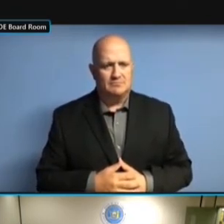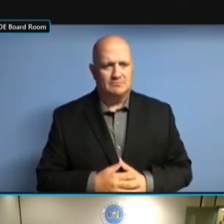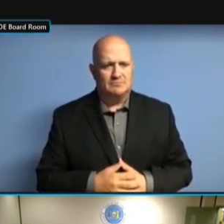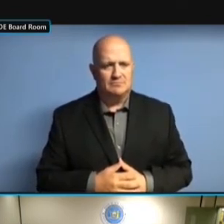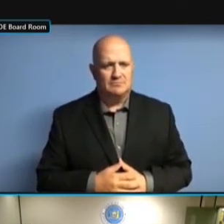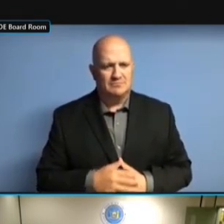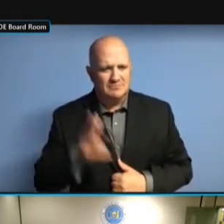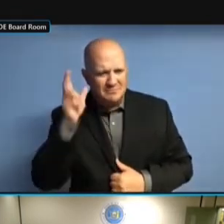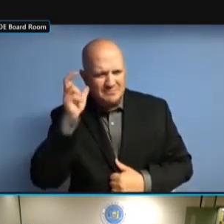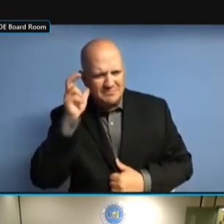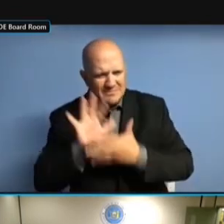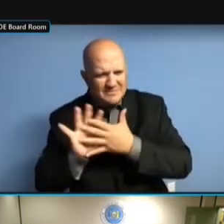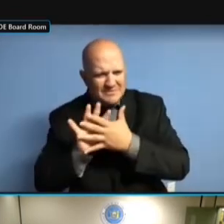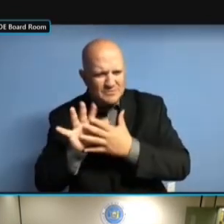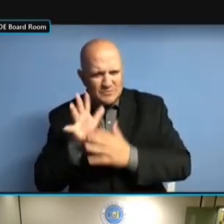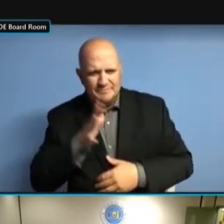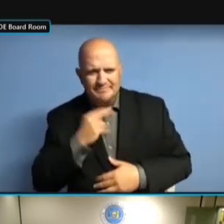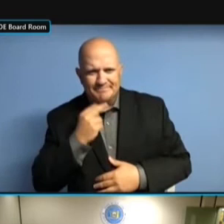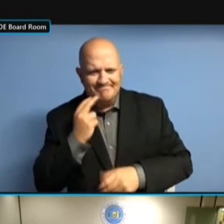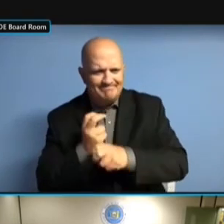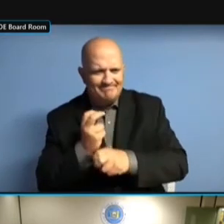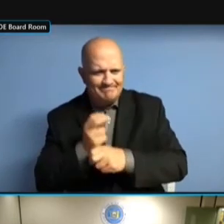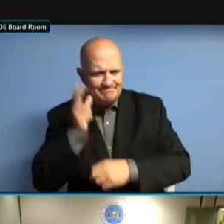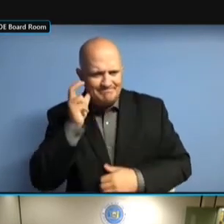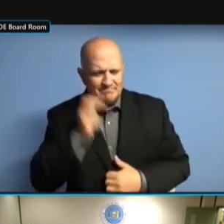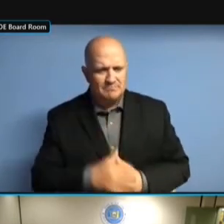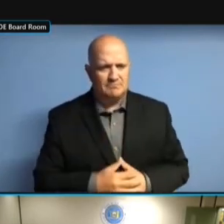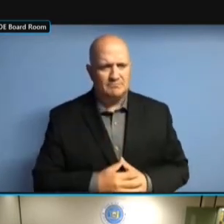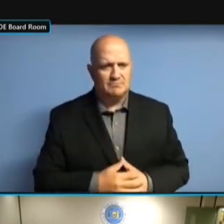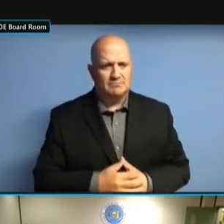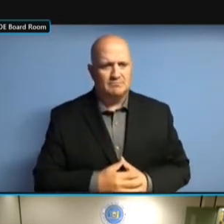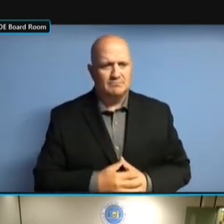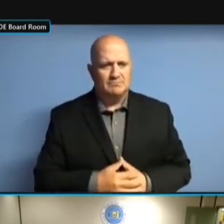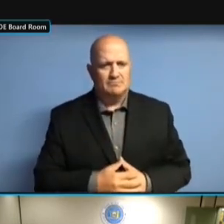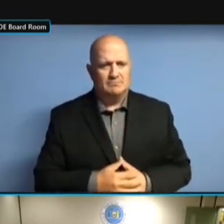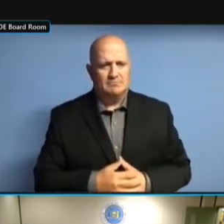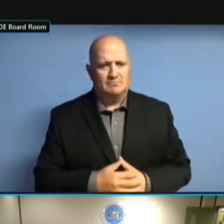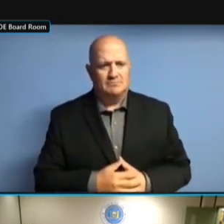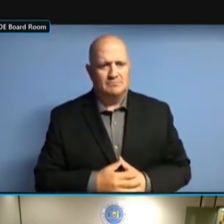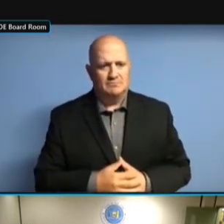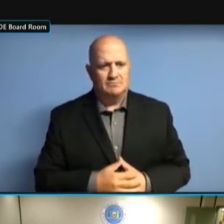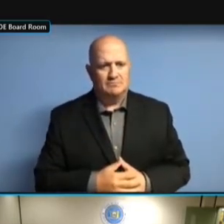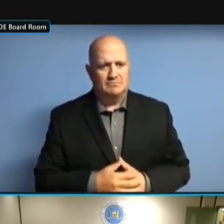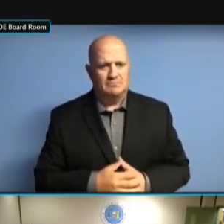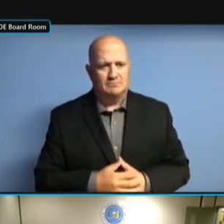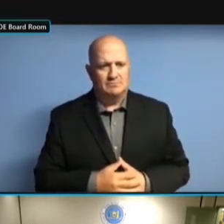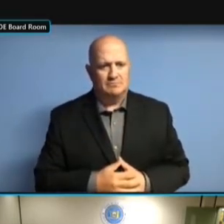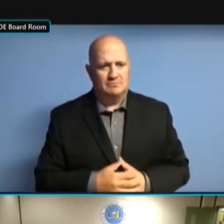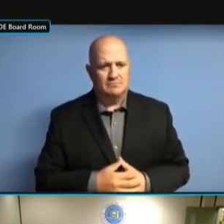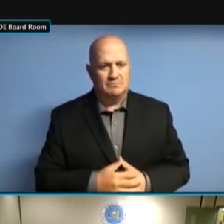OPPENHEIMER. >> I MONITOR OPPENHEIMER. >> I MONITOR THE OPPENHEIMER. >> I MONITOR THE SUNSHINE I MONITOR THE SUNSHINE I MONITOR THE SUNSHINE FILINGS. FILINGS. FILINGS. DID FILINGS. DID YOU FILINGS. DID YOU FILE FILINGS. DID YOU FILE YOUR FILINGS. DID YOU FILE YOUR SUNSHINE DID YOU FILE YOUR SUNSHINE DID YOU FILE YOUR SUNSHINE REPORTS? REPORTS? REPORTS? >> REPORTS? >> I REPORTS? >> I DID REPORTS? >> I DID NOT. I DID NOT. I DID NOT. >> I DID NOT. >> NOR I DID NOT. >> NOR DID